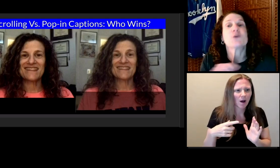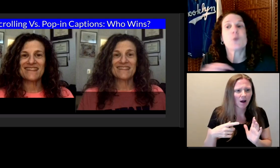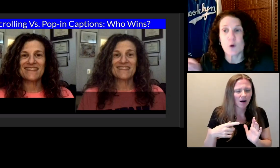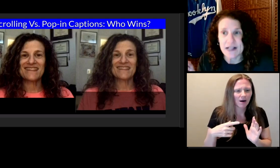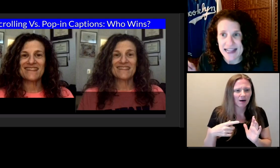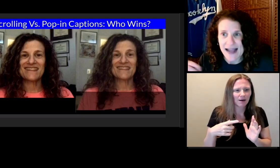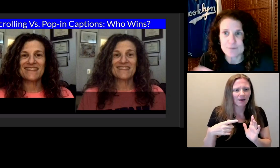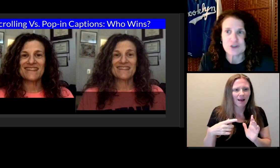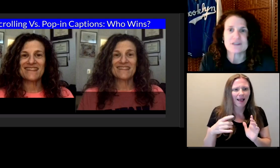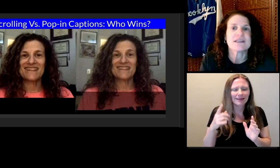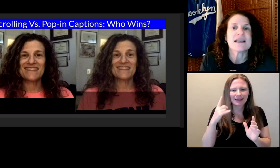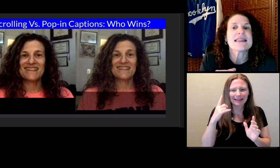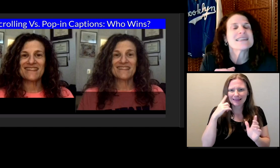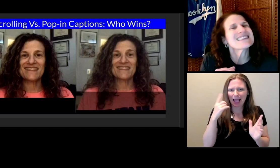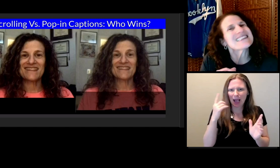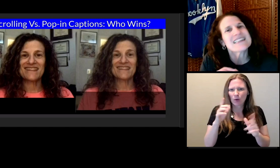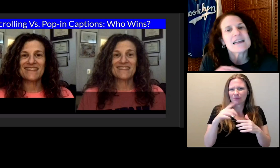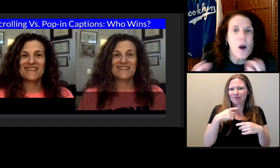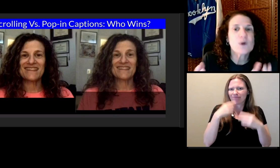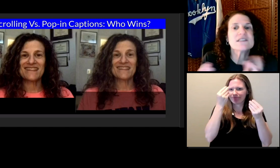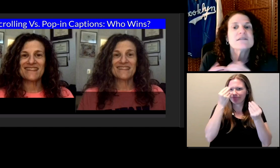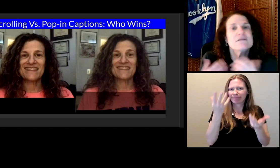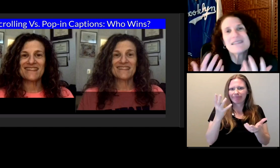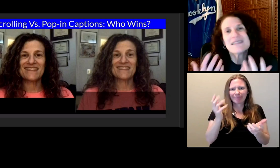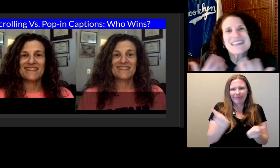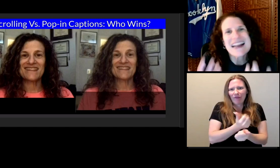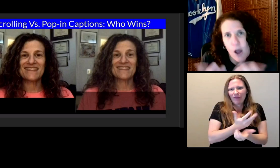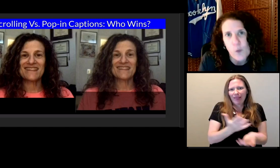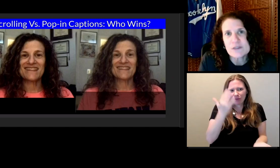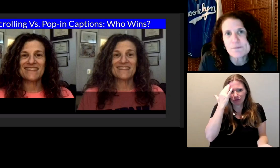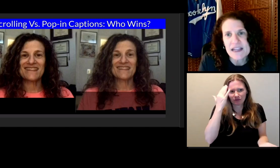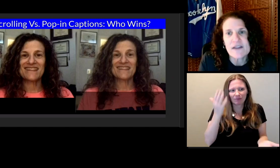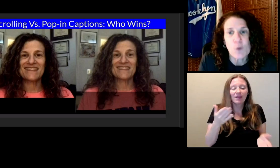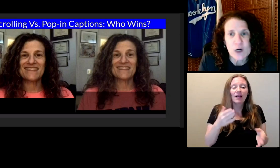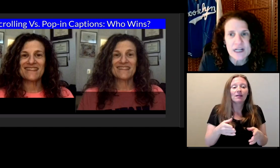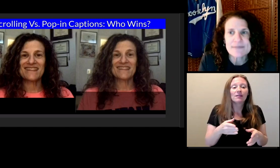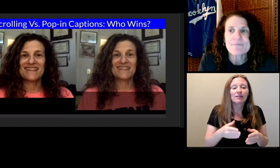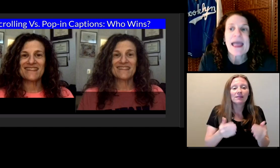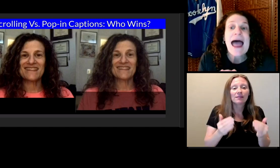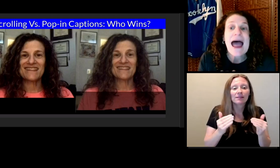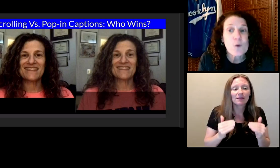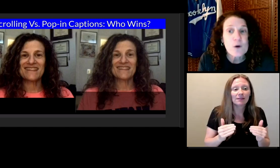Here's the last one. Most large events use scrolling captions.